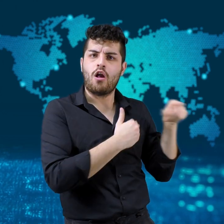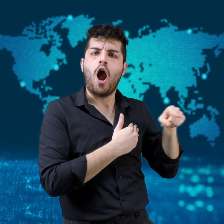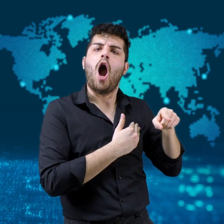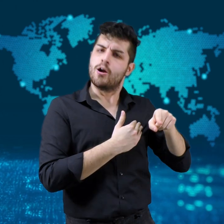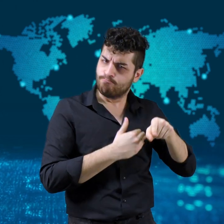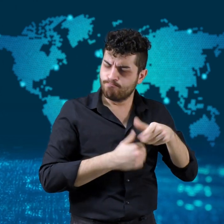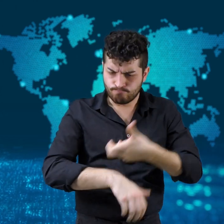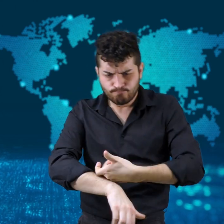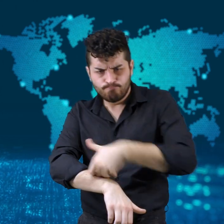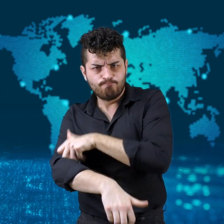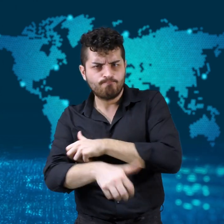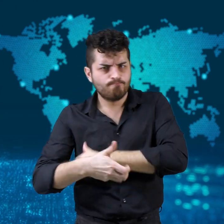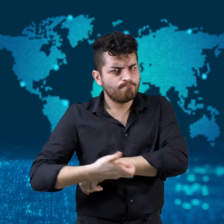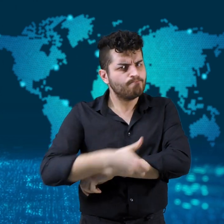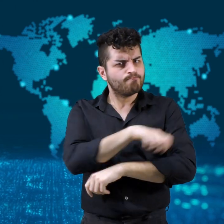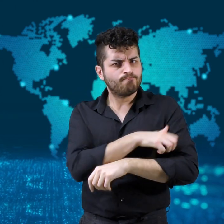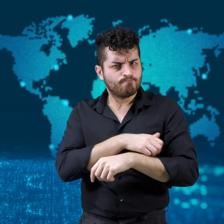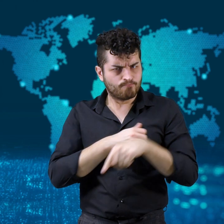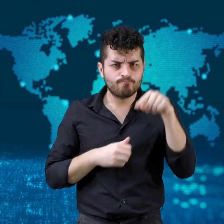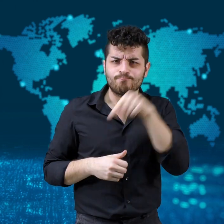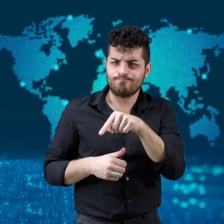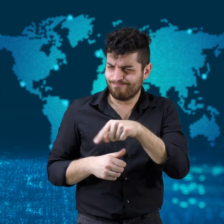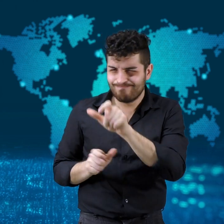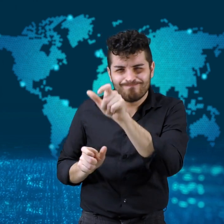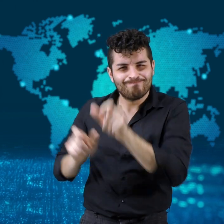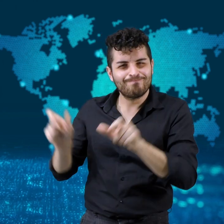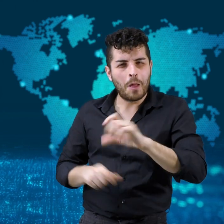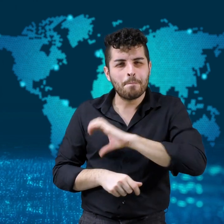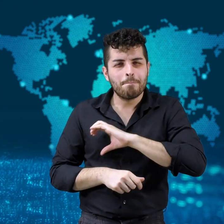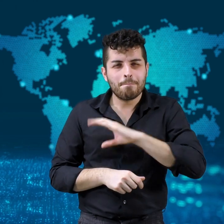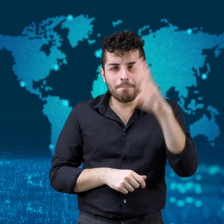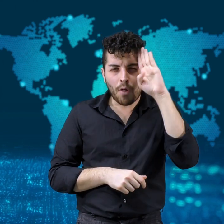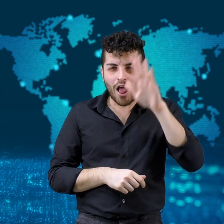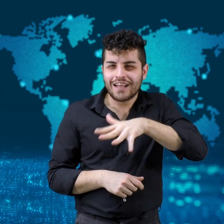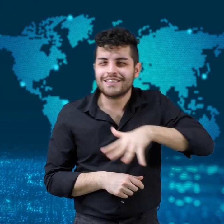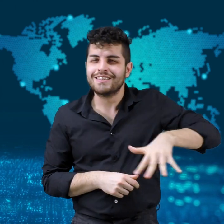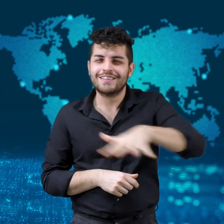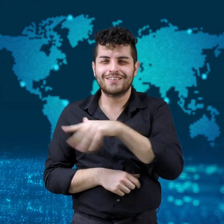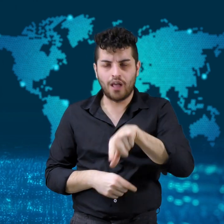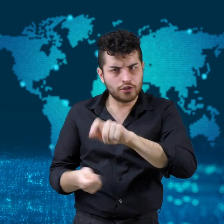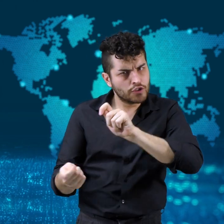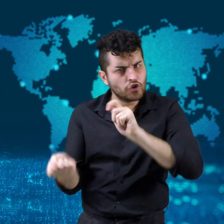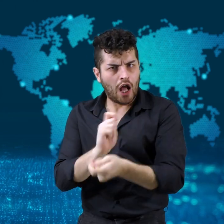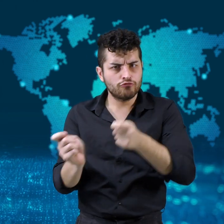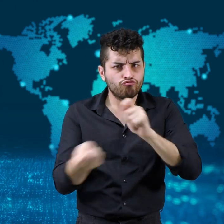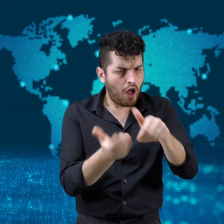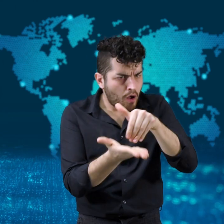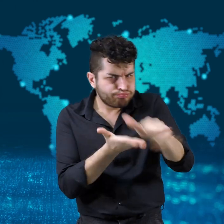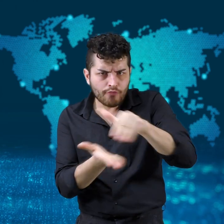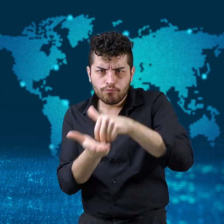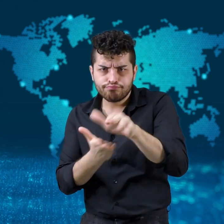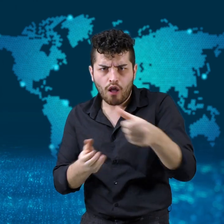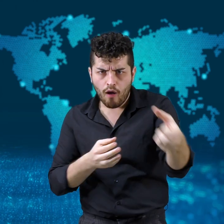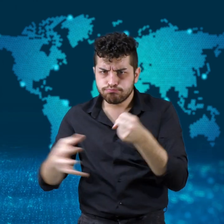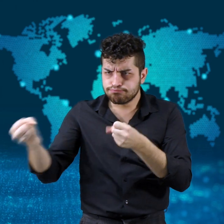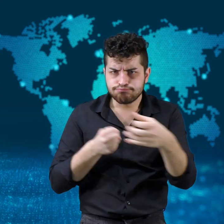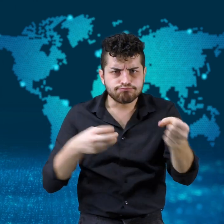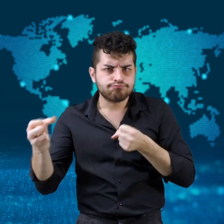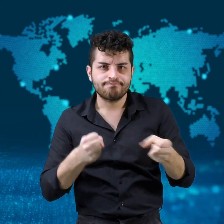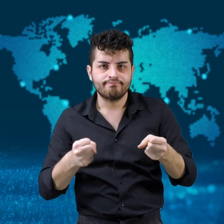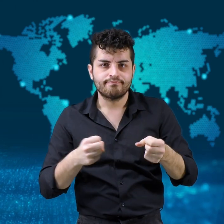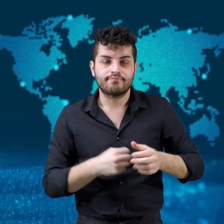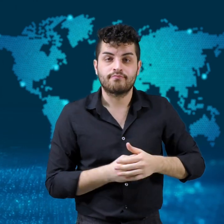the City Council pledged to dismantle the police department.